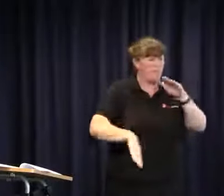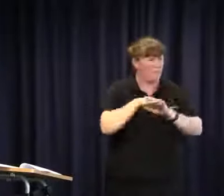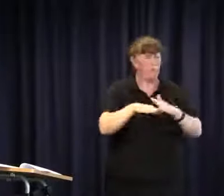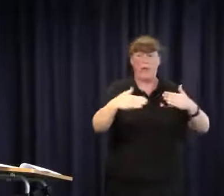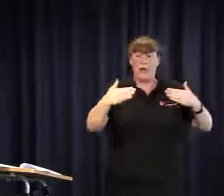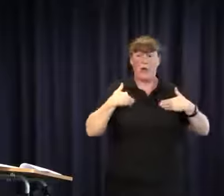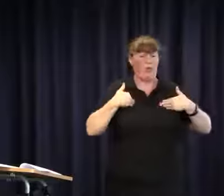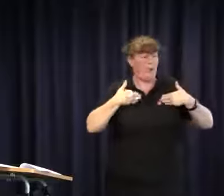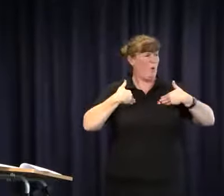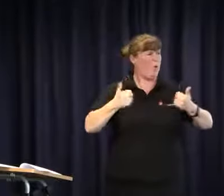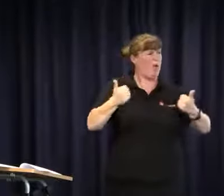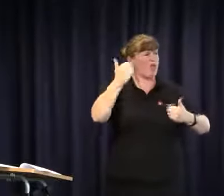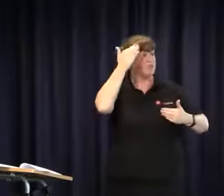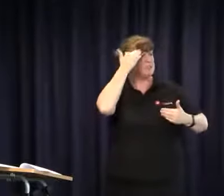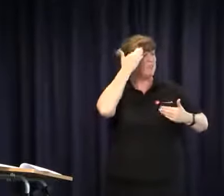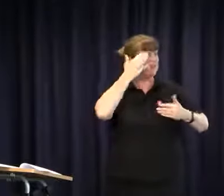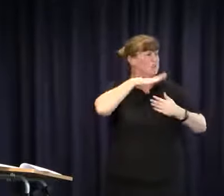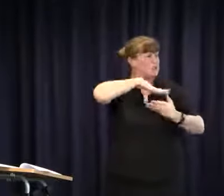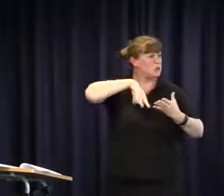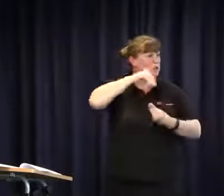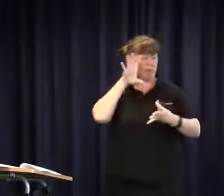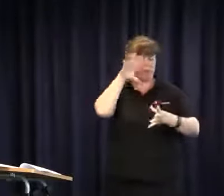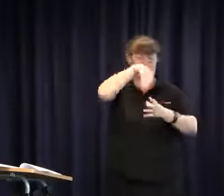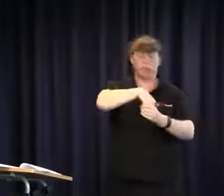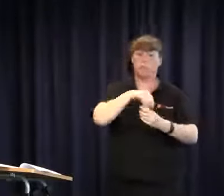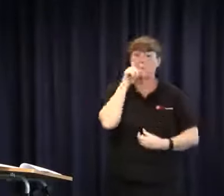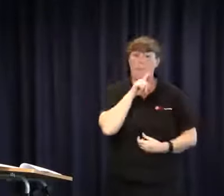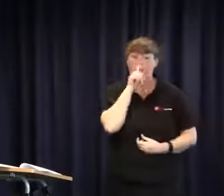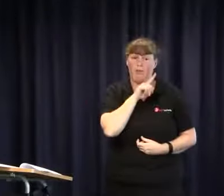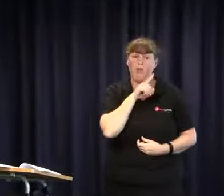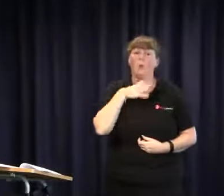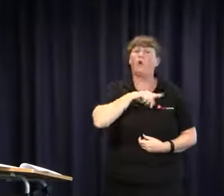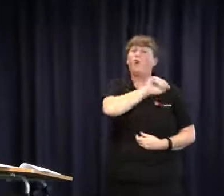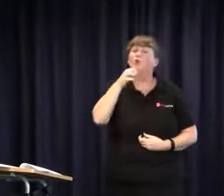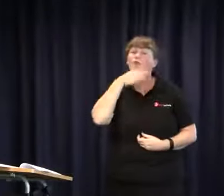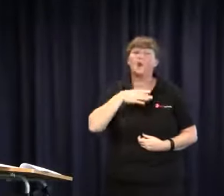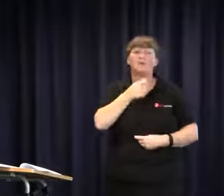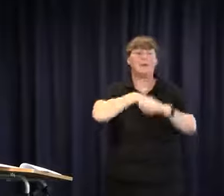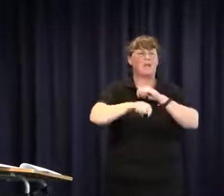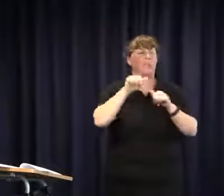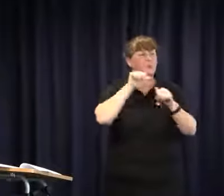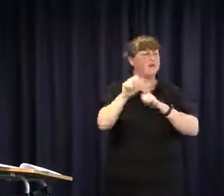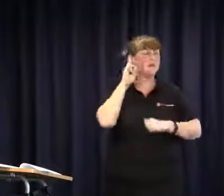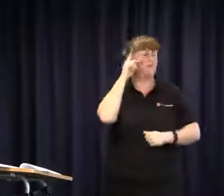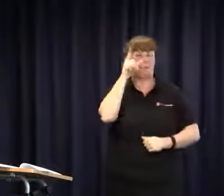the ability to grow up to be a fully-fledged healthy young person within society who can